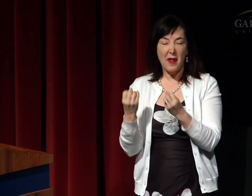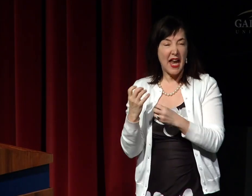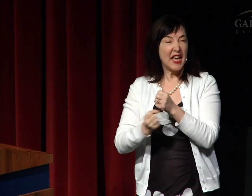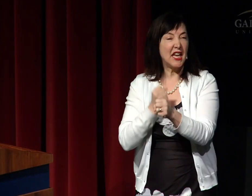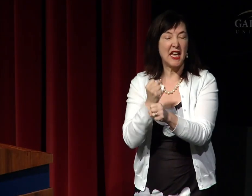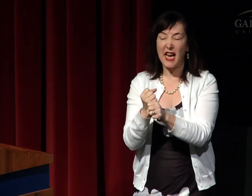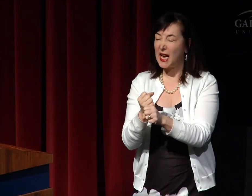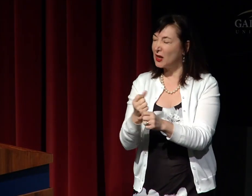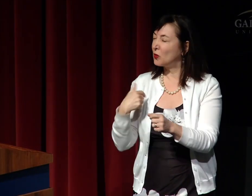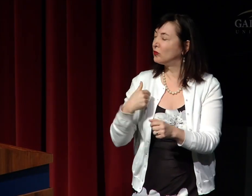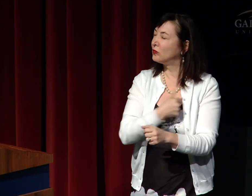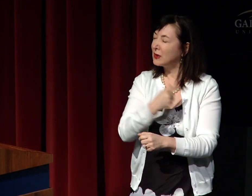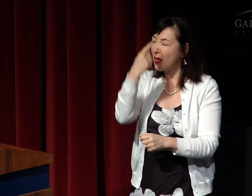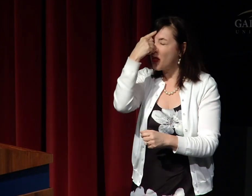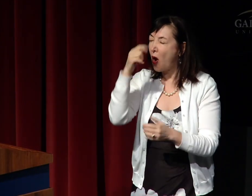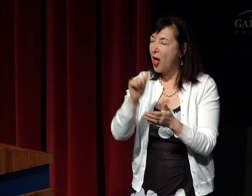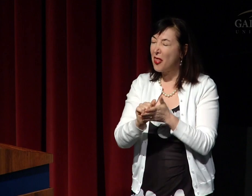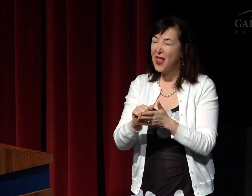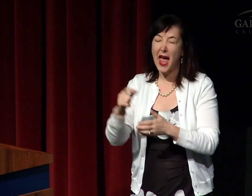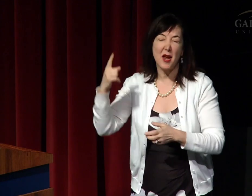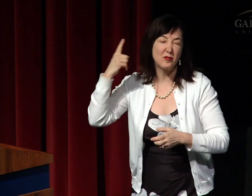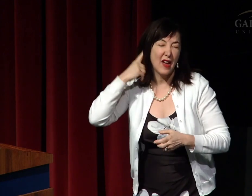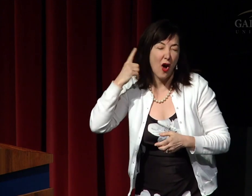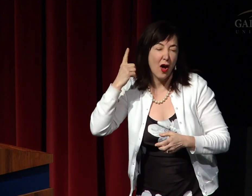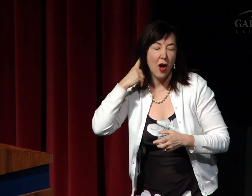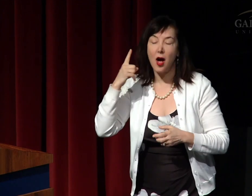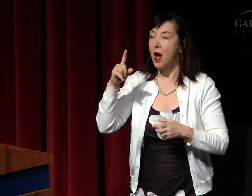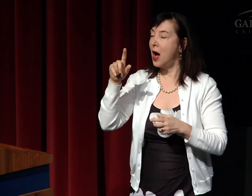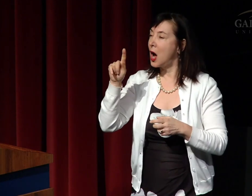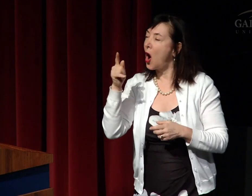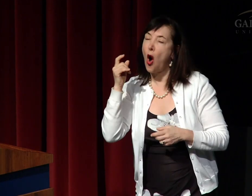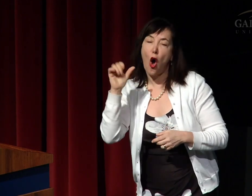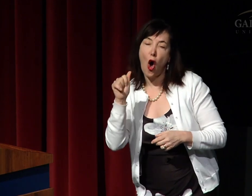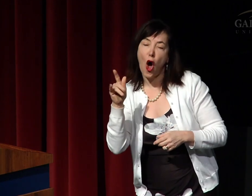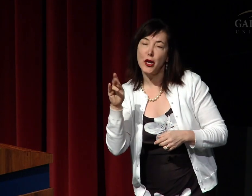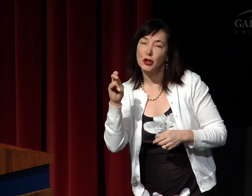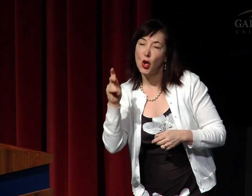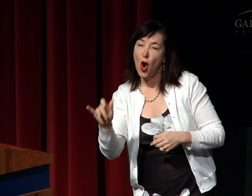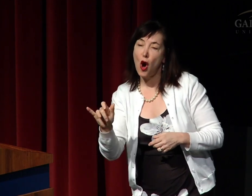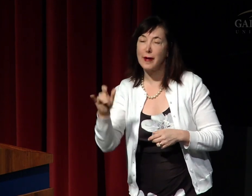For many years we thought that a certain part of the brain we thought was specifically